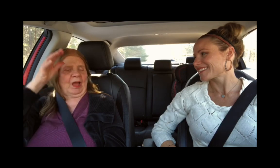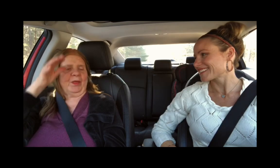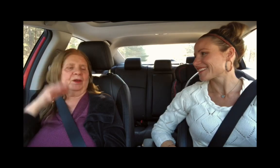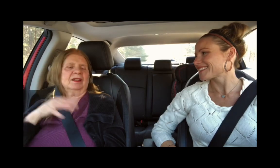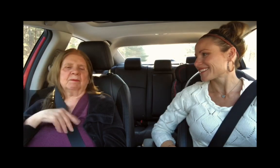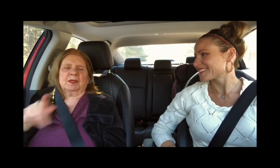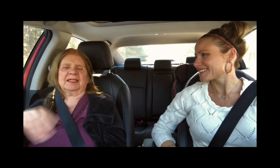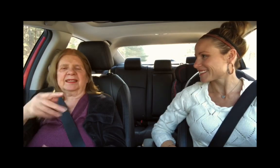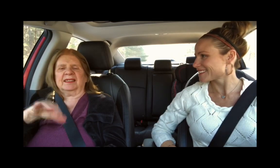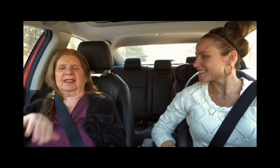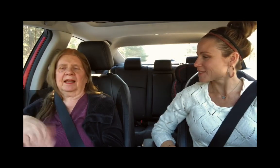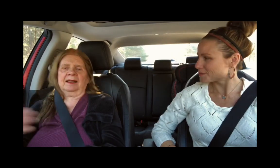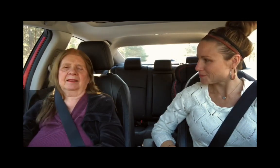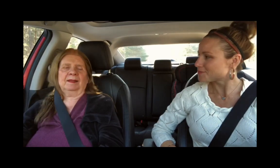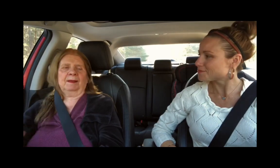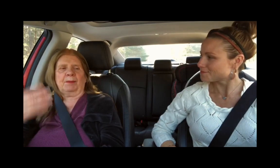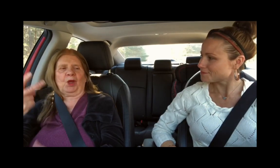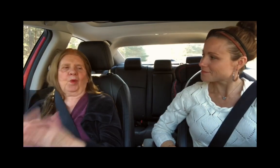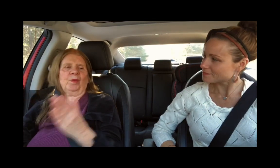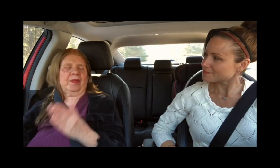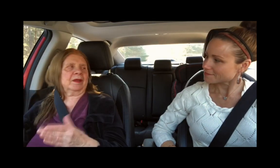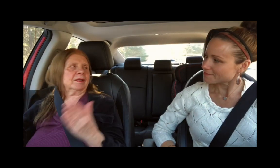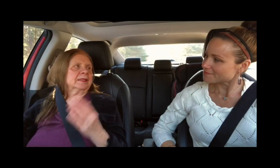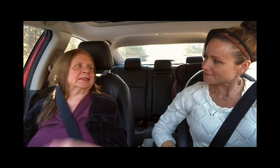they've passed away....